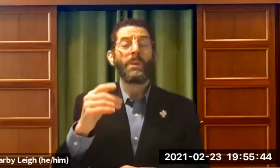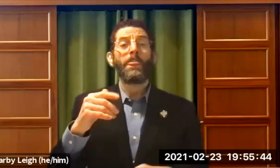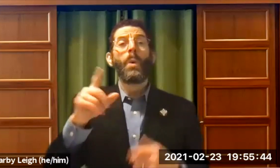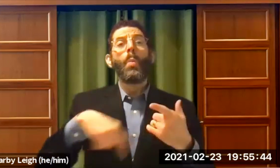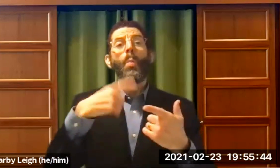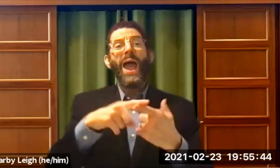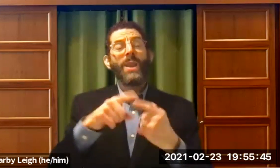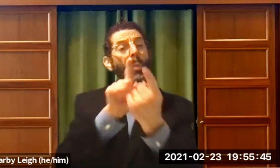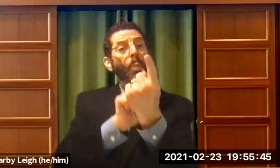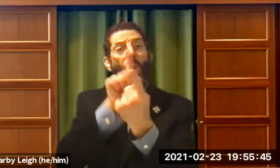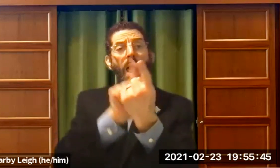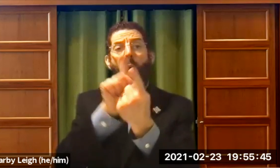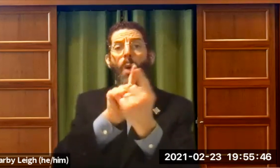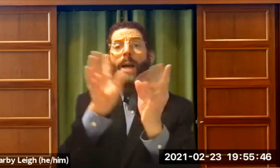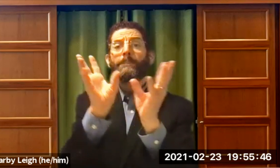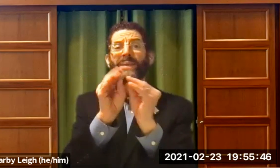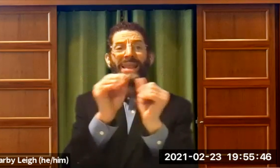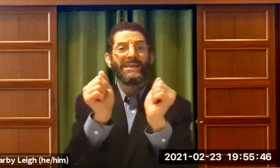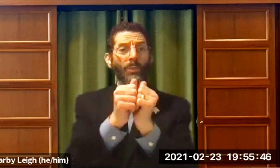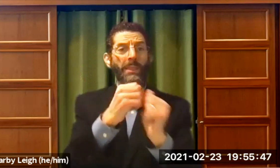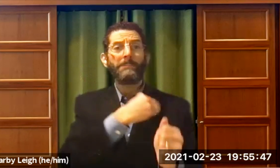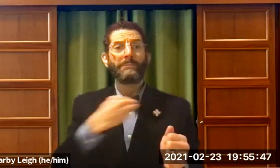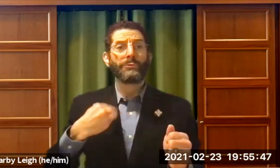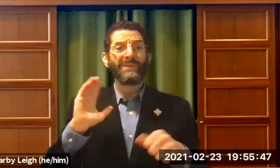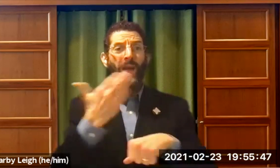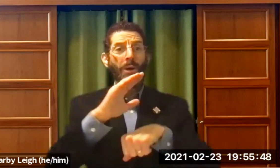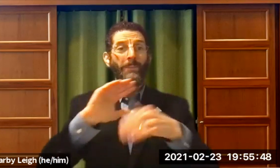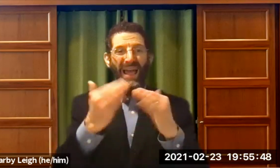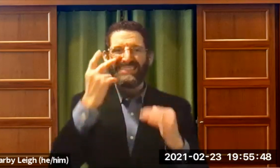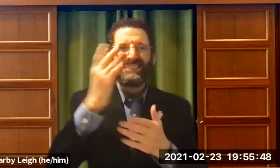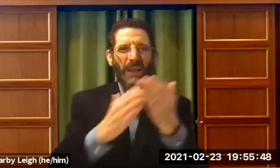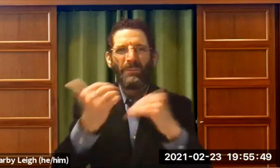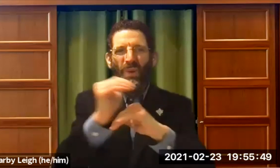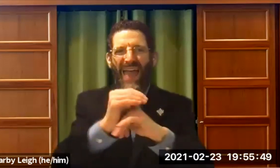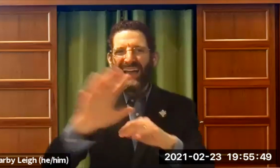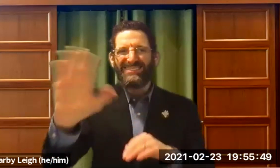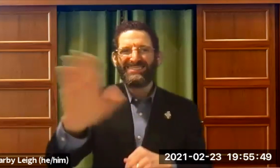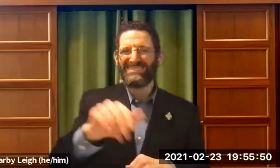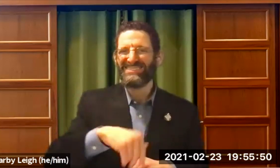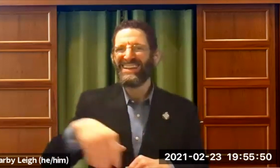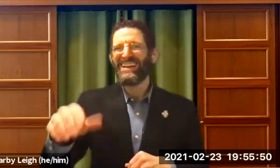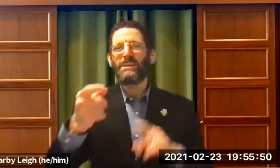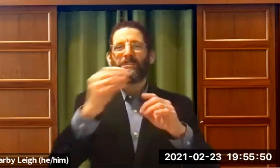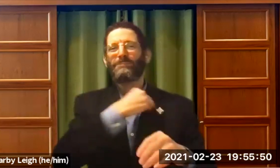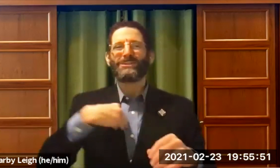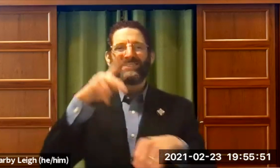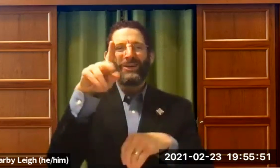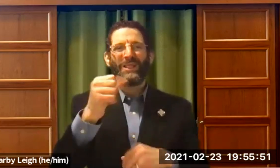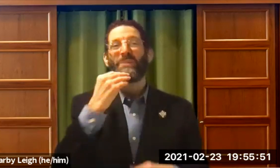tend to be the person who's teaching the class. In a one to one meeting with members of our community, I see some of you